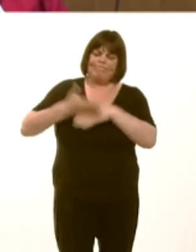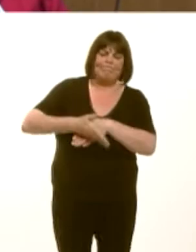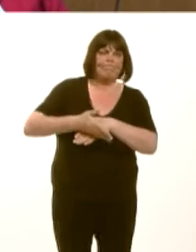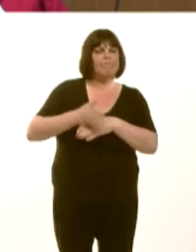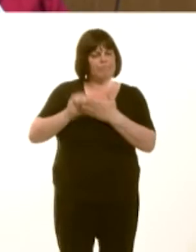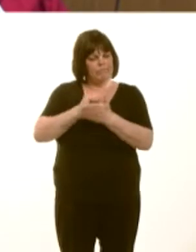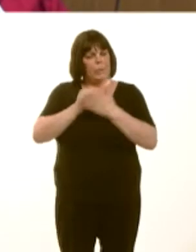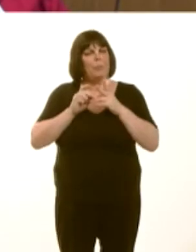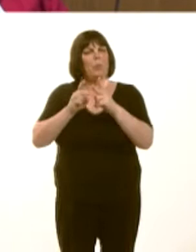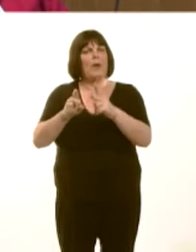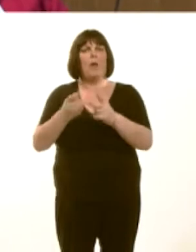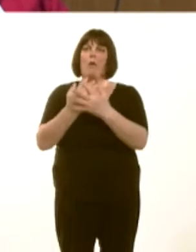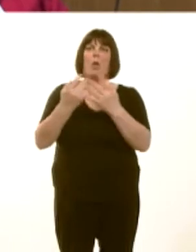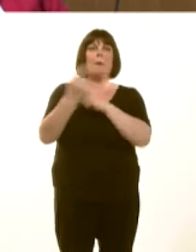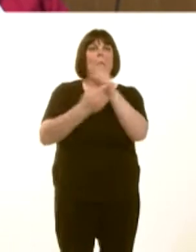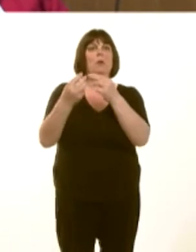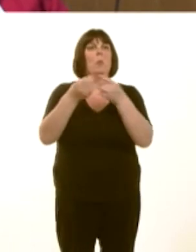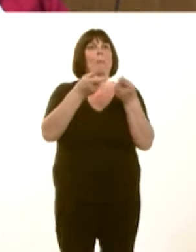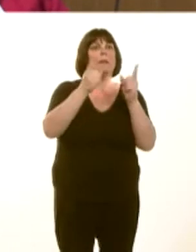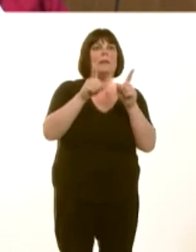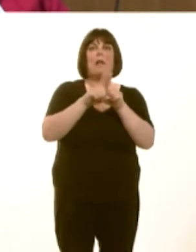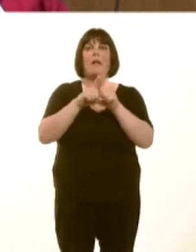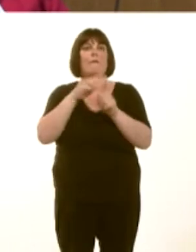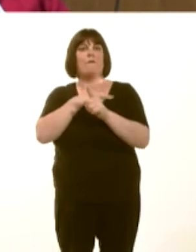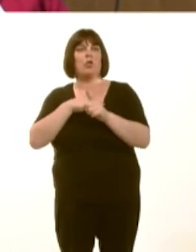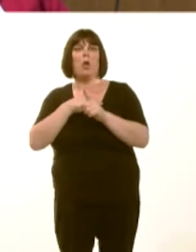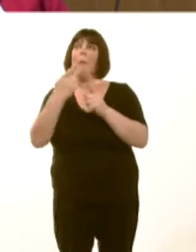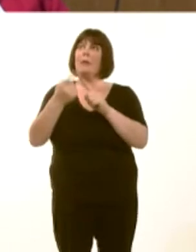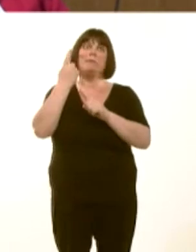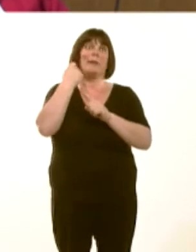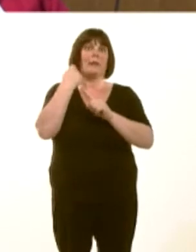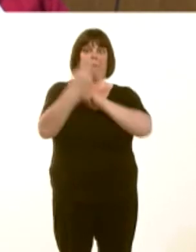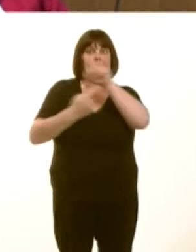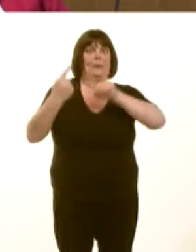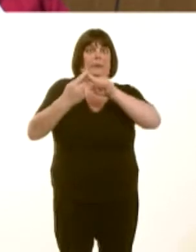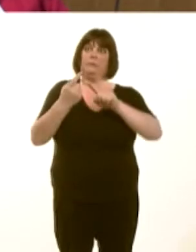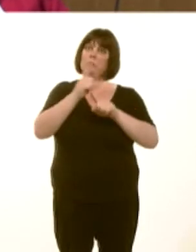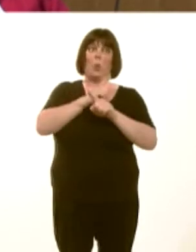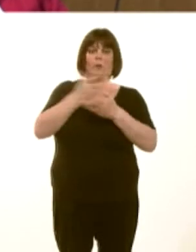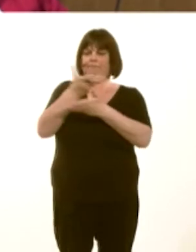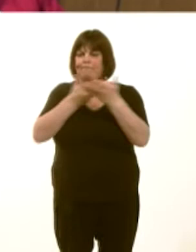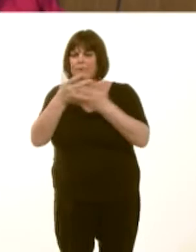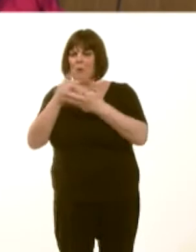I have had a number of meetings with the Minister and with officials on this, including one yesterday, to look at the progress and how we move forward.